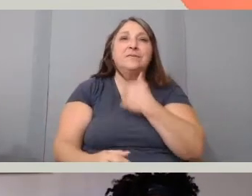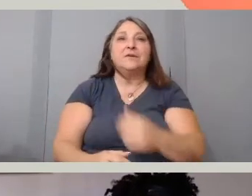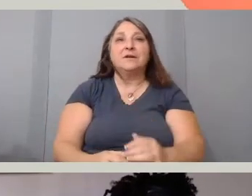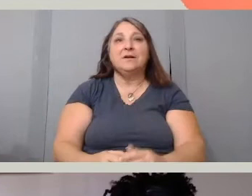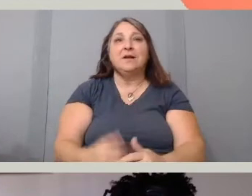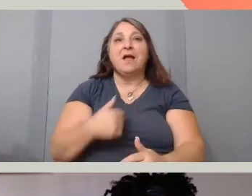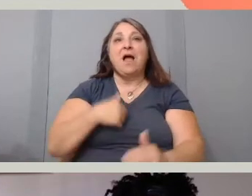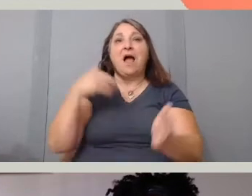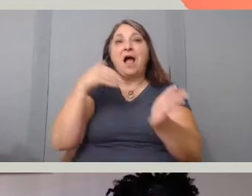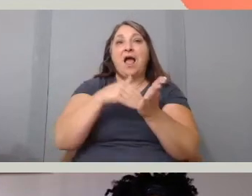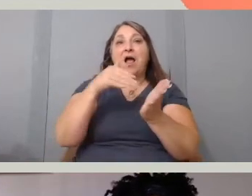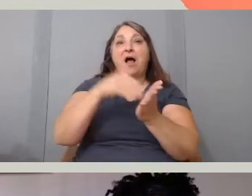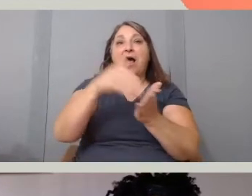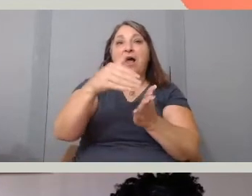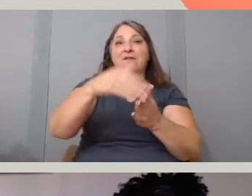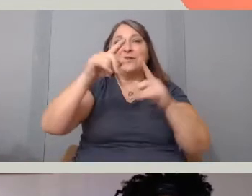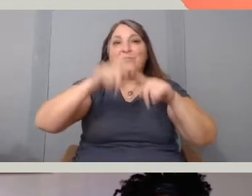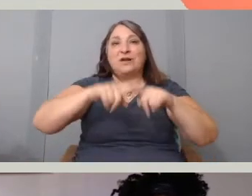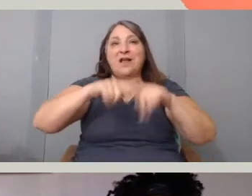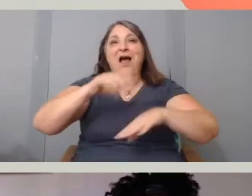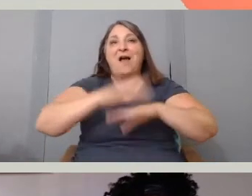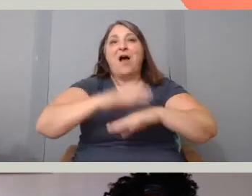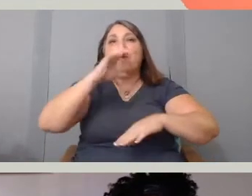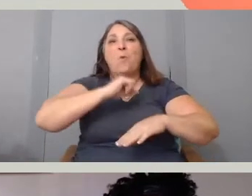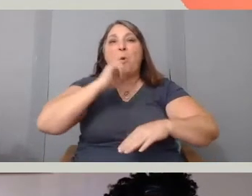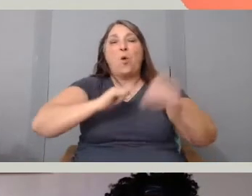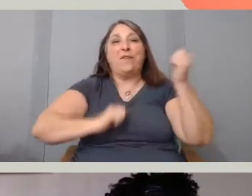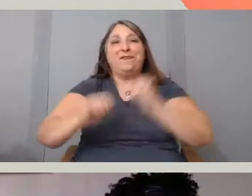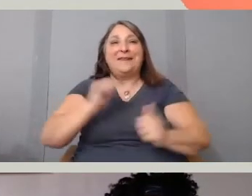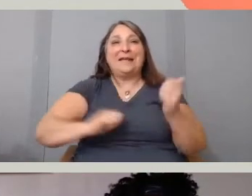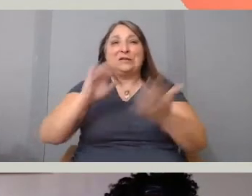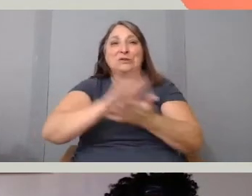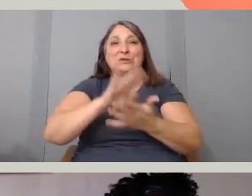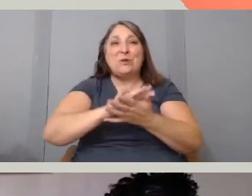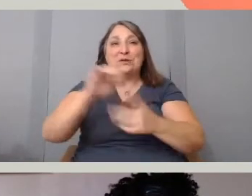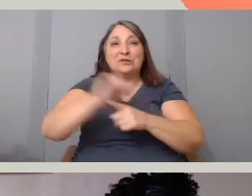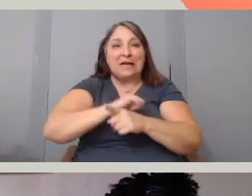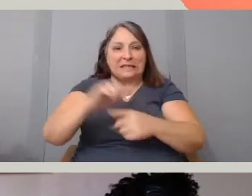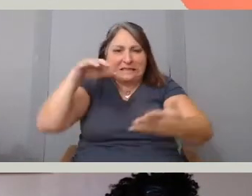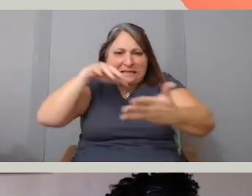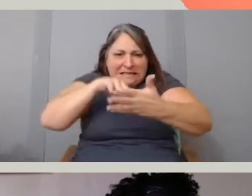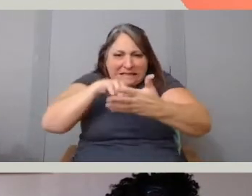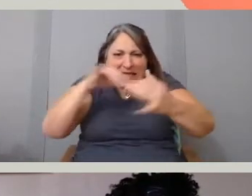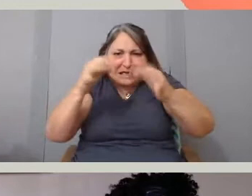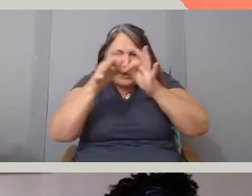I often rely on old theater school training which is, study your lines, study your lines